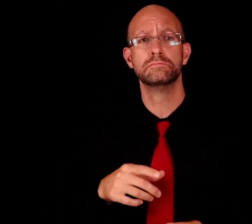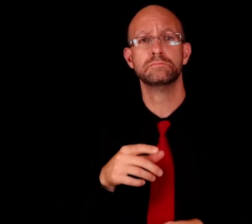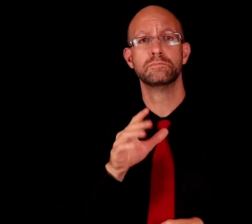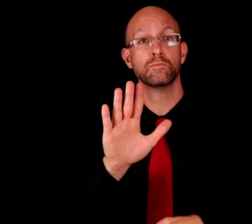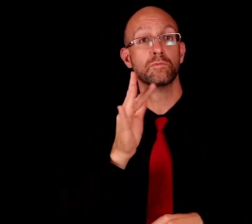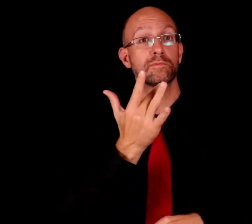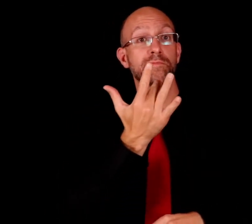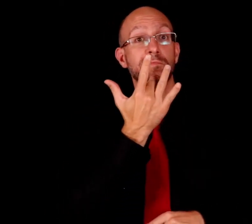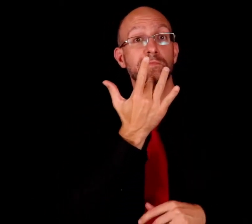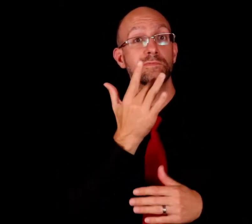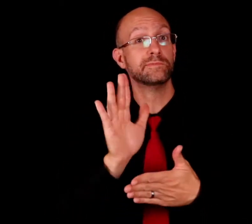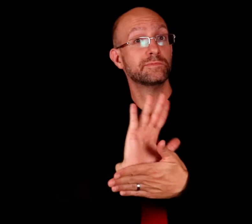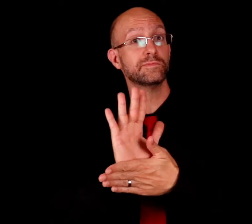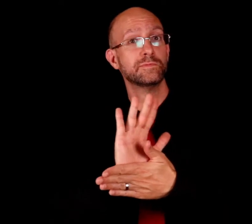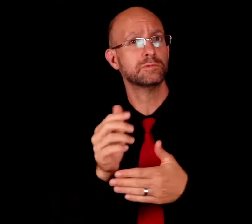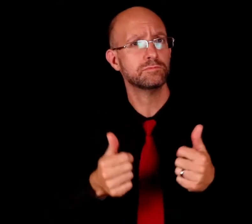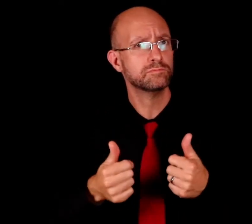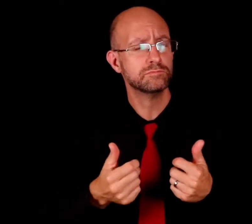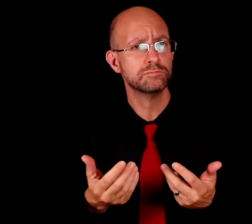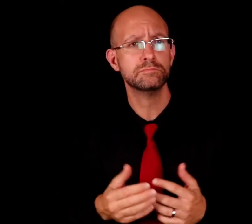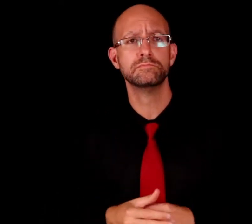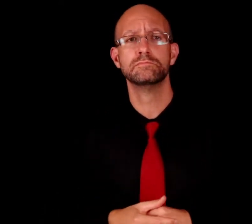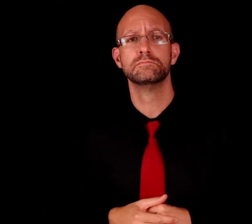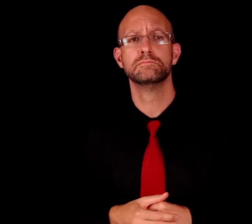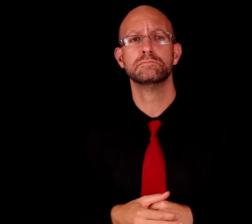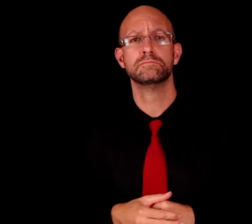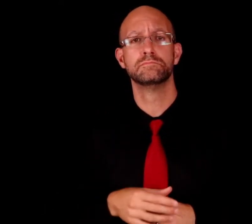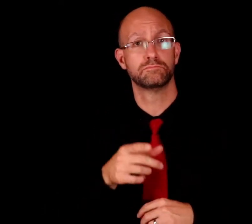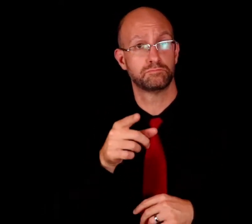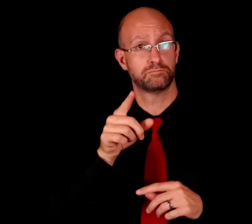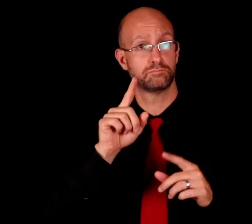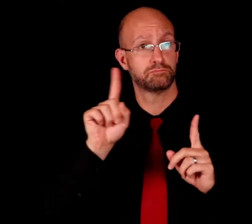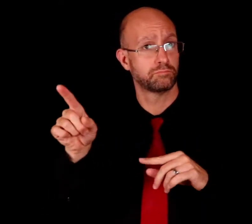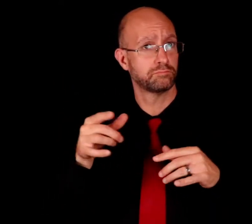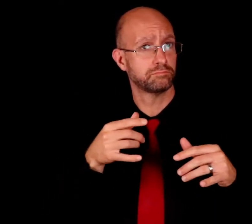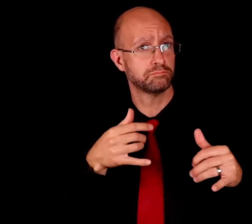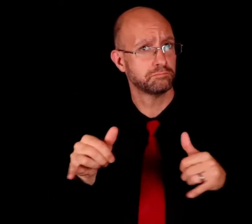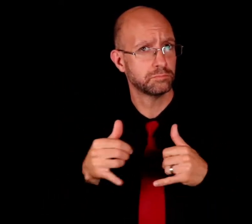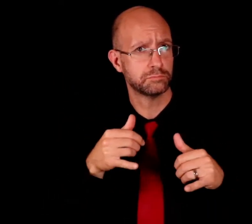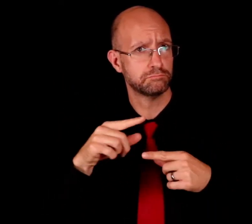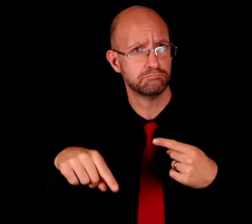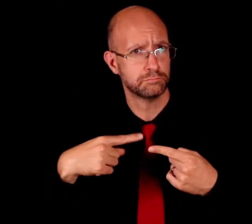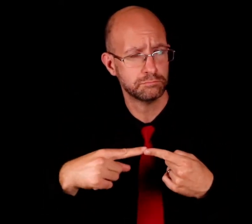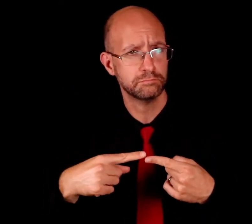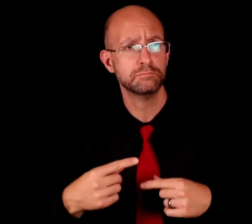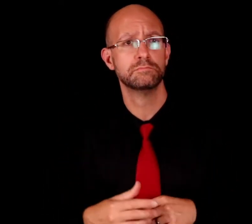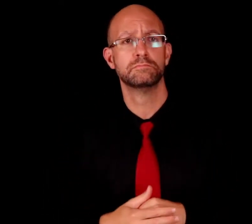YOUR FAVORITE MOVIE WHICH? YOU GO PARTY WHEN?